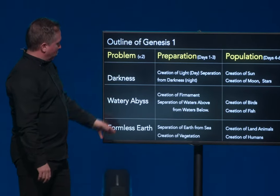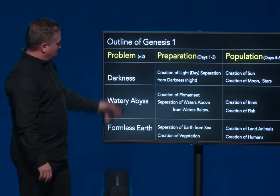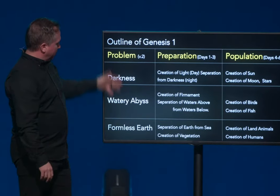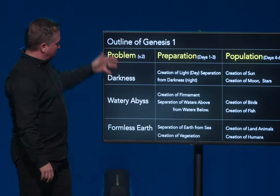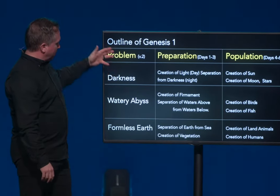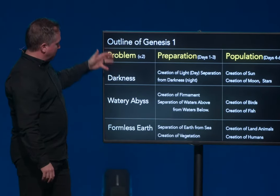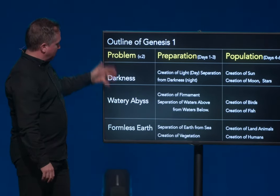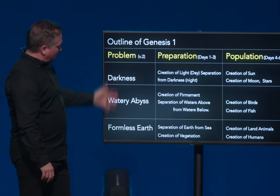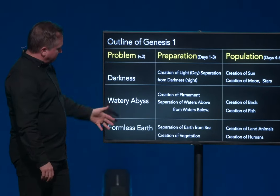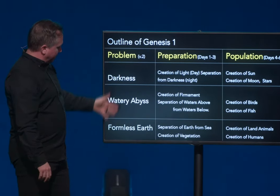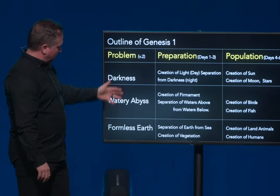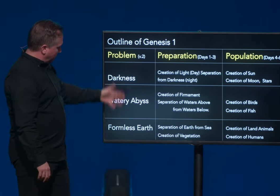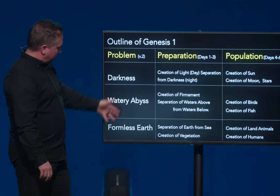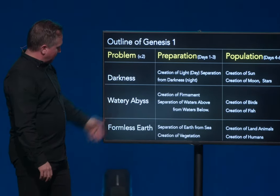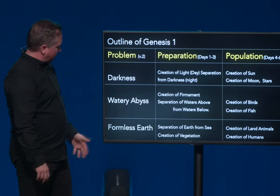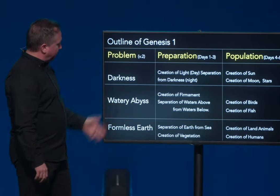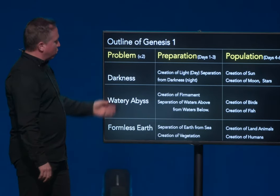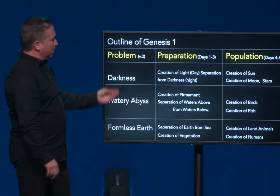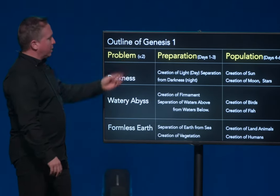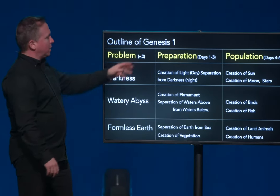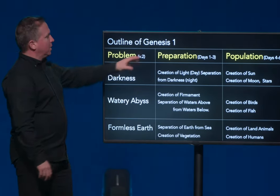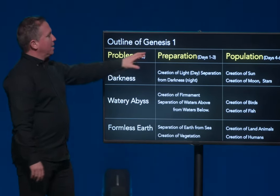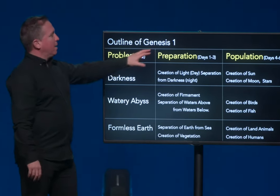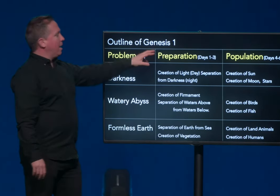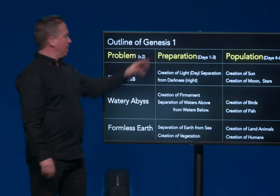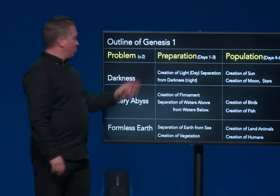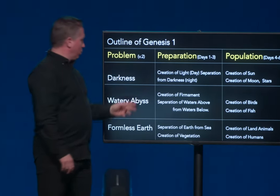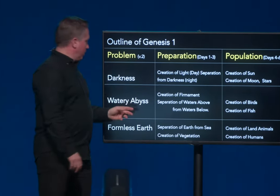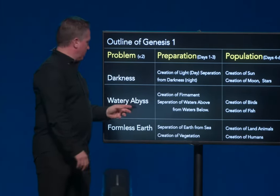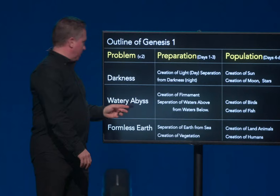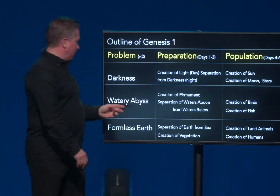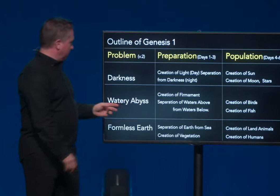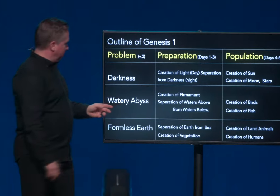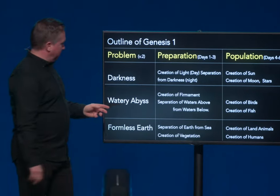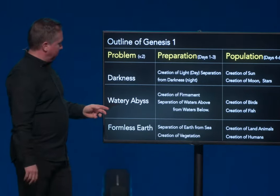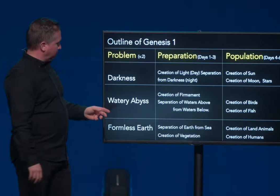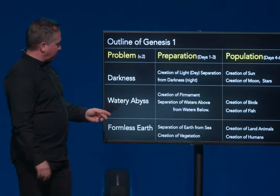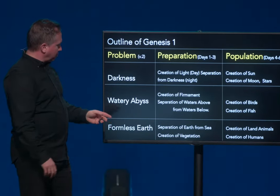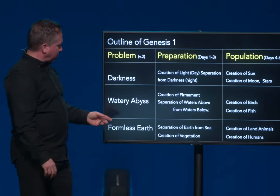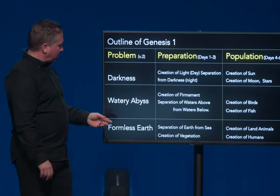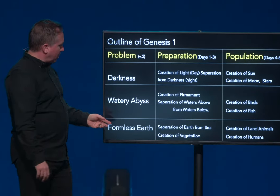The world is described as darkness, abyss, formless. And these words here